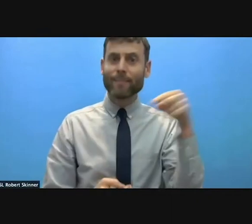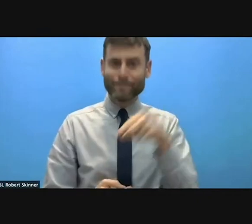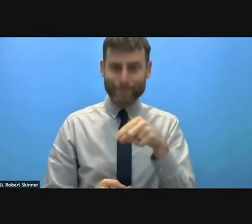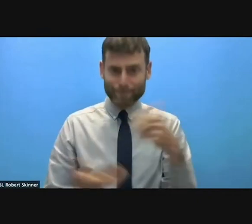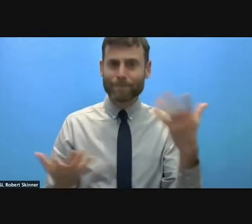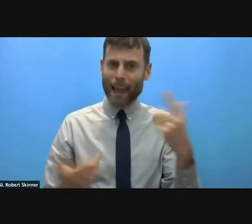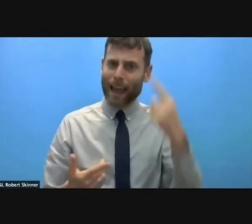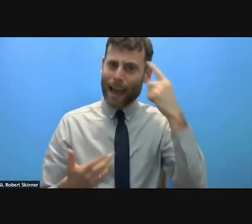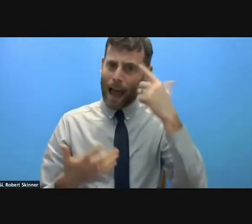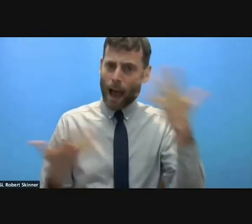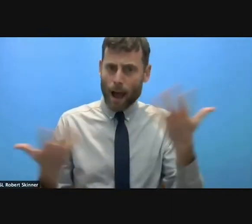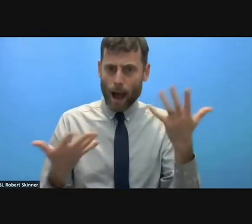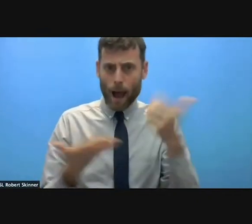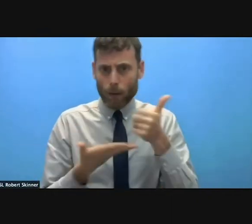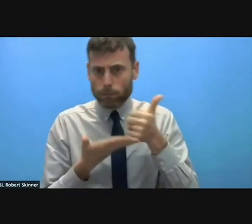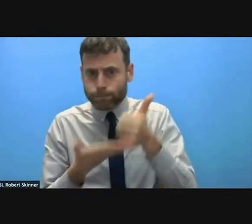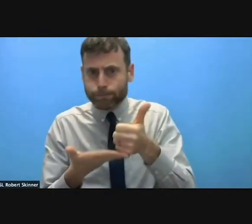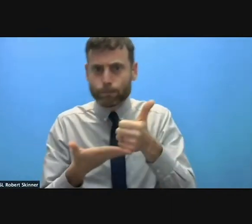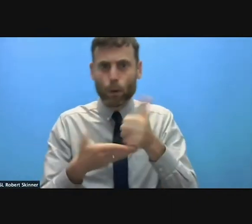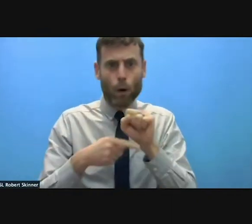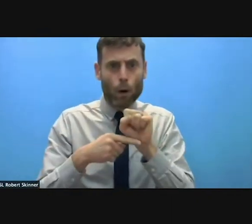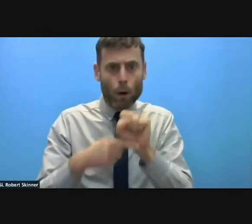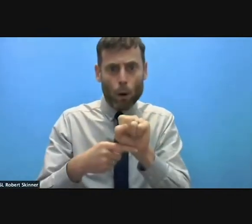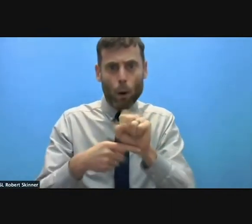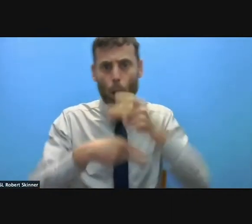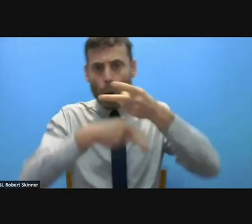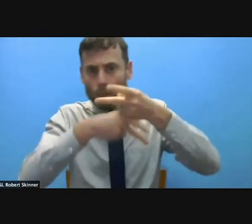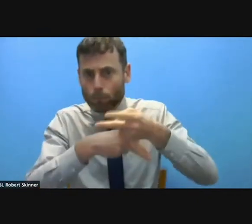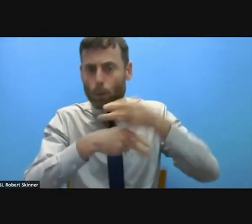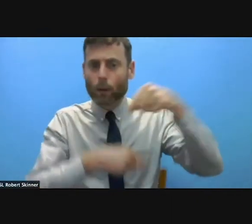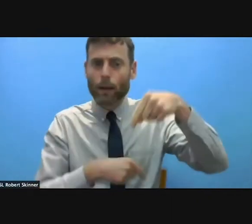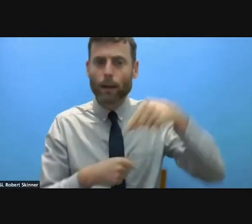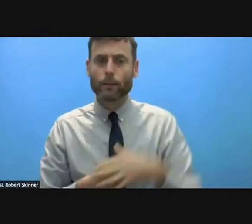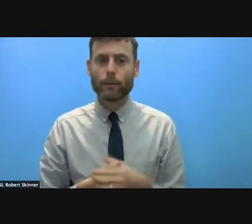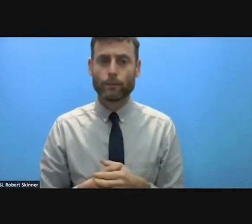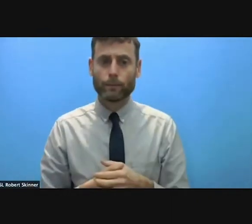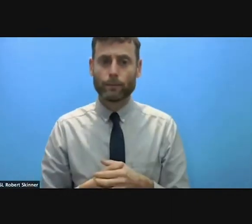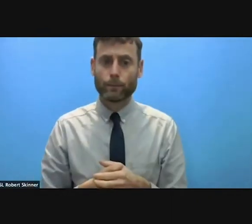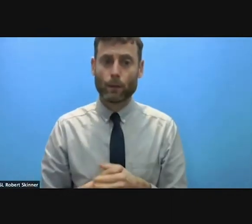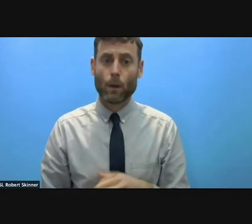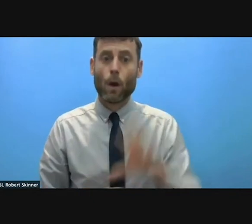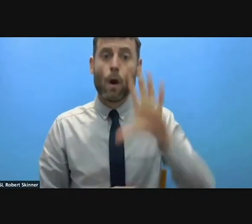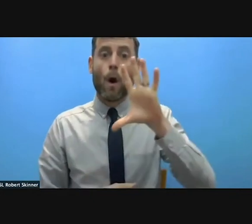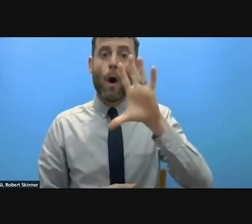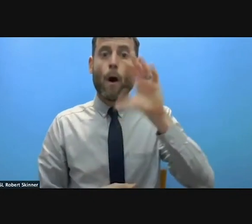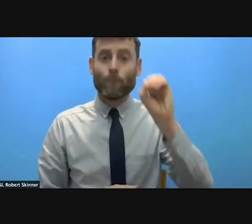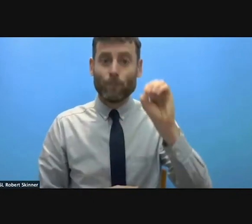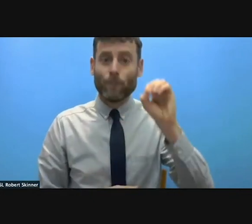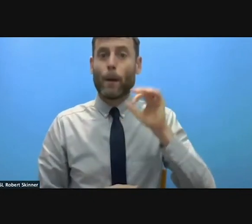50 million out of these 80 million were internally within the border of their state.